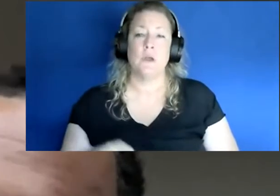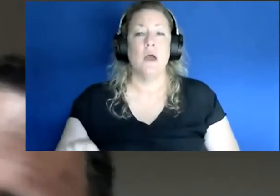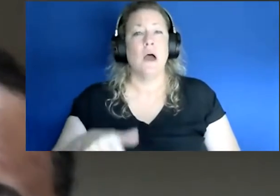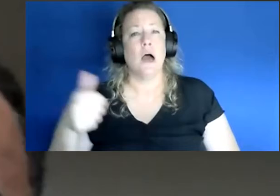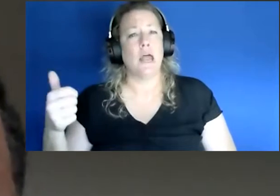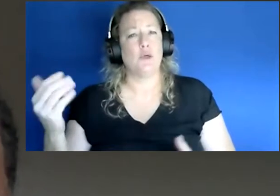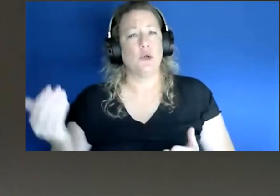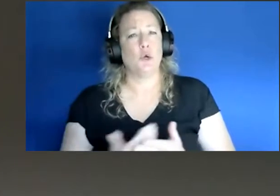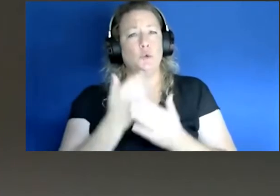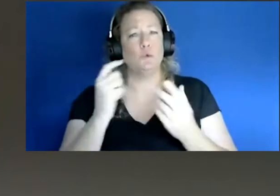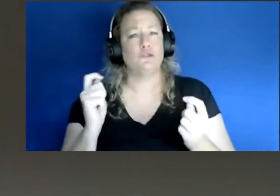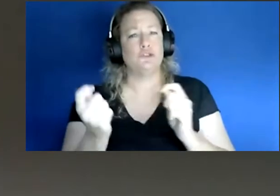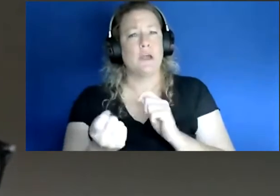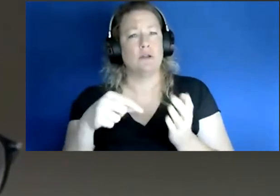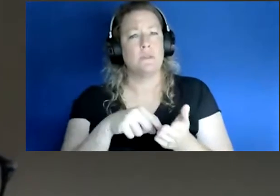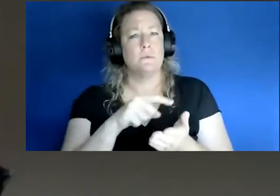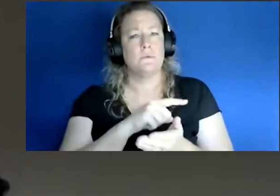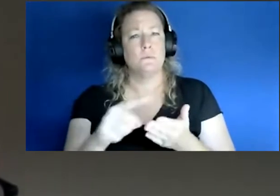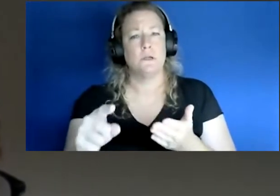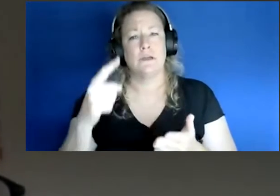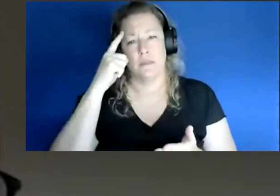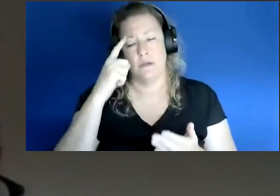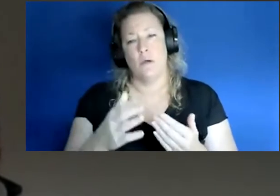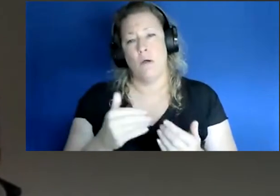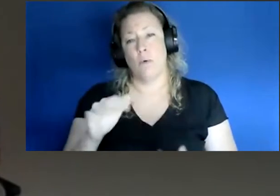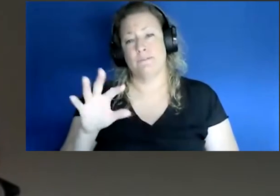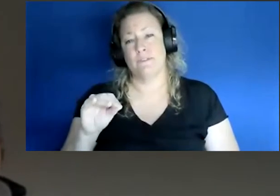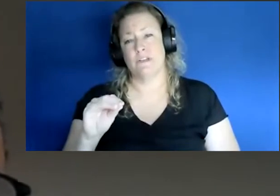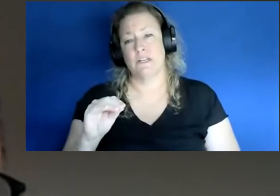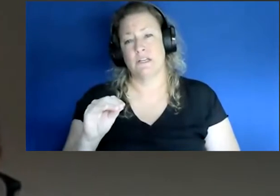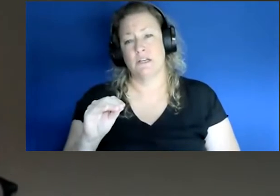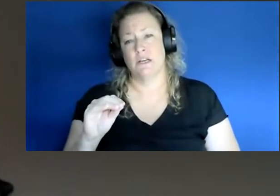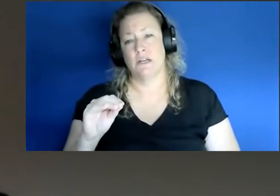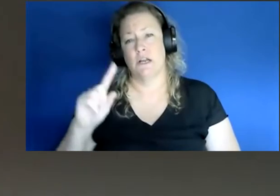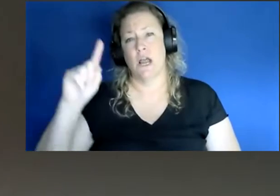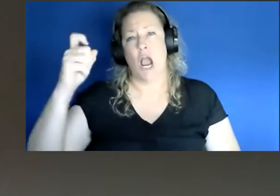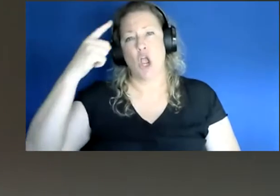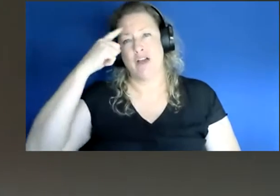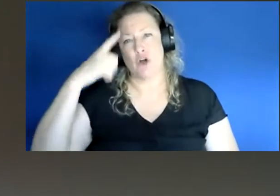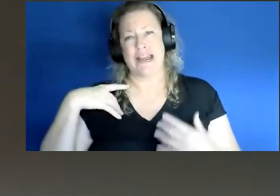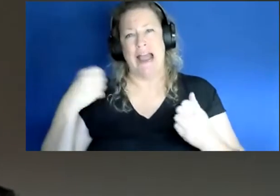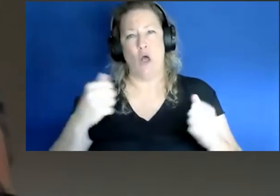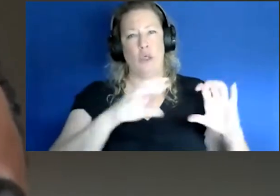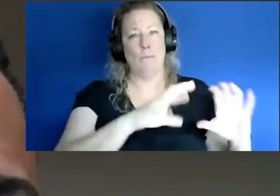is that there were, I think it was almost 50 of the governing health bodies made a recommendation.